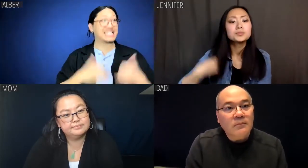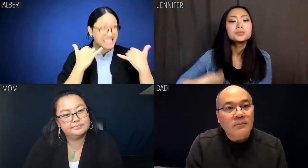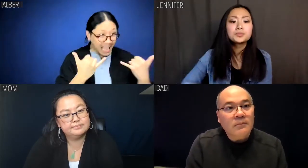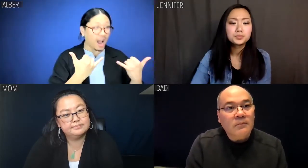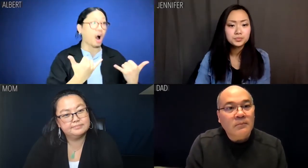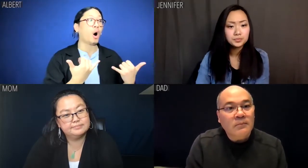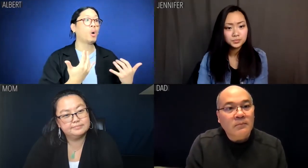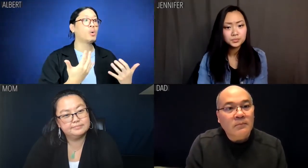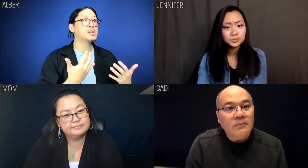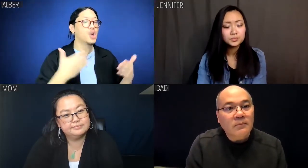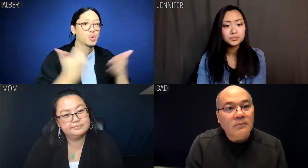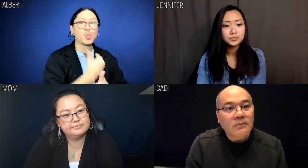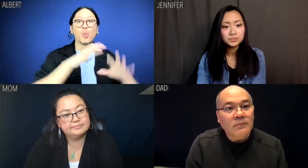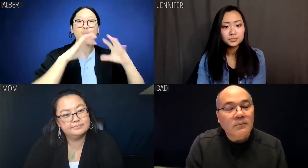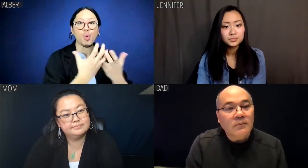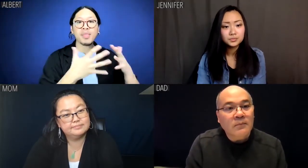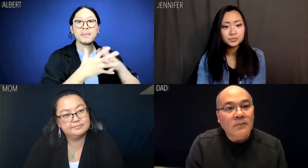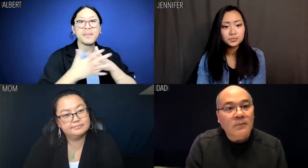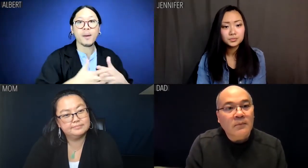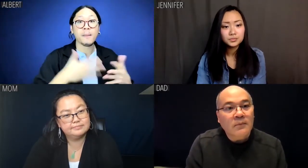But this is new world America.